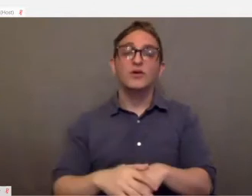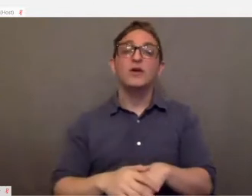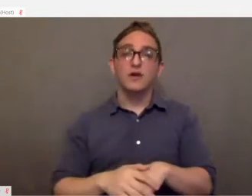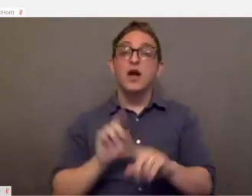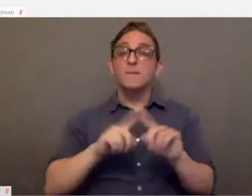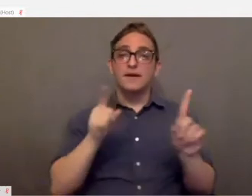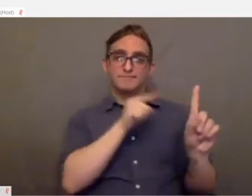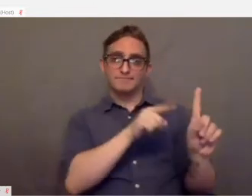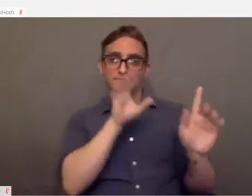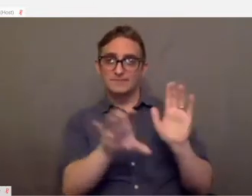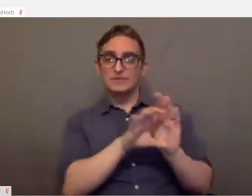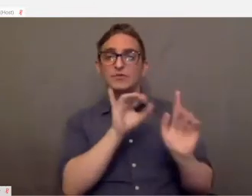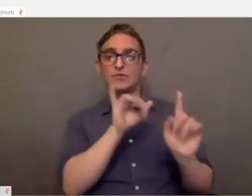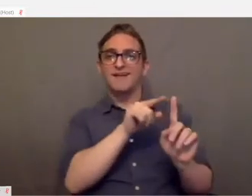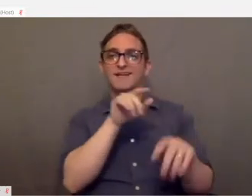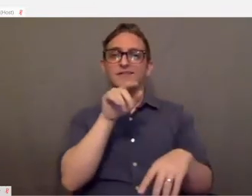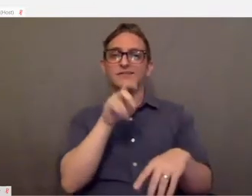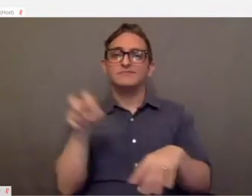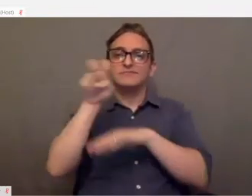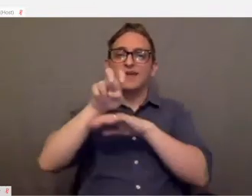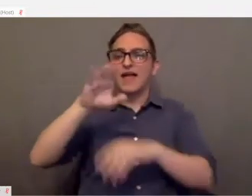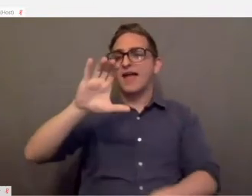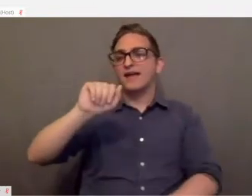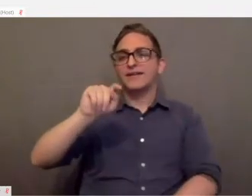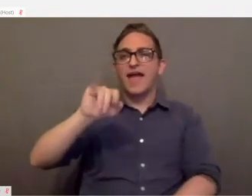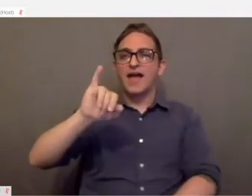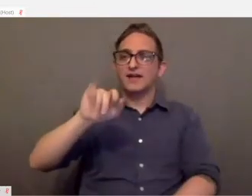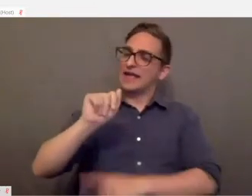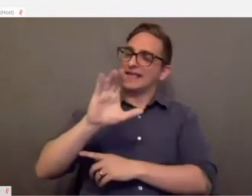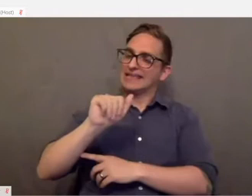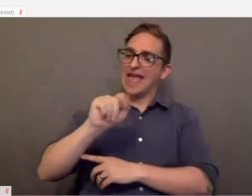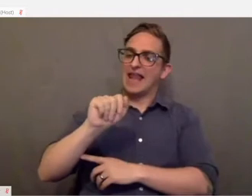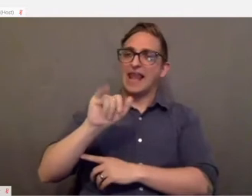This picture is us on top of Cadillac mountain in the national park in Maine.